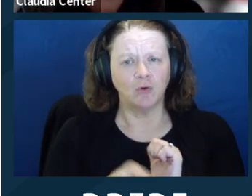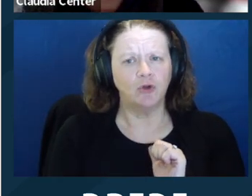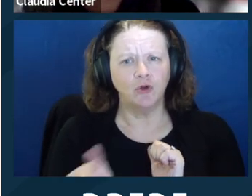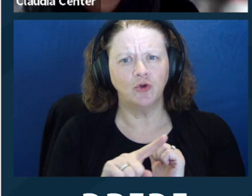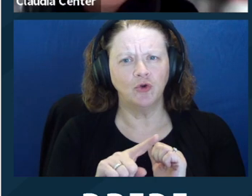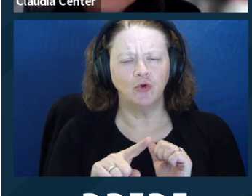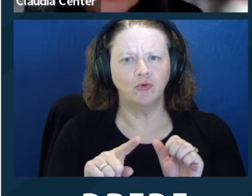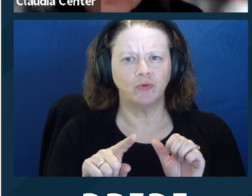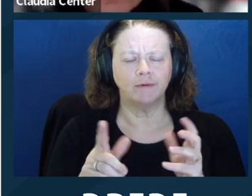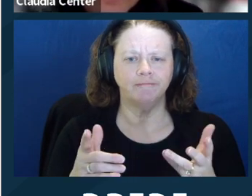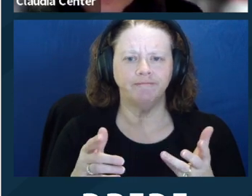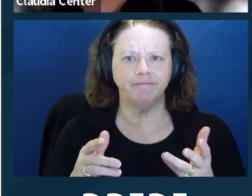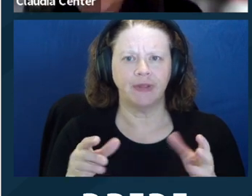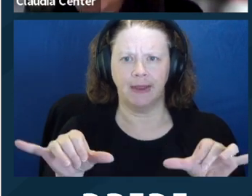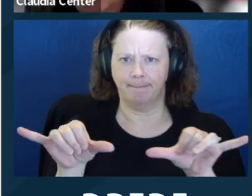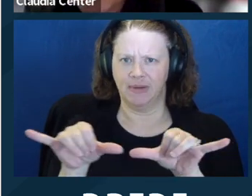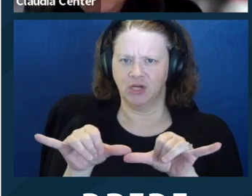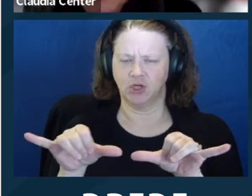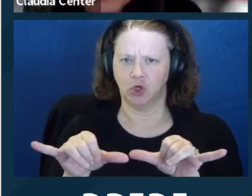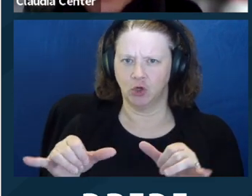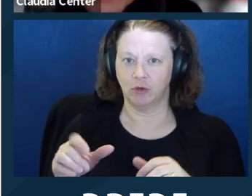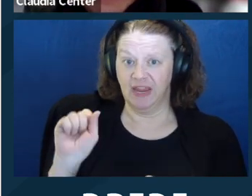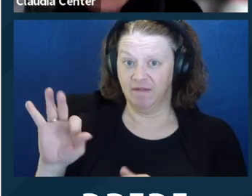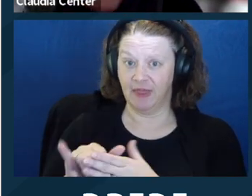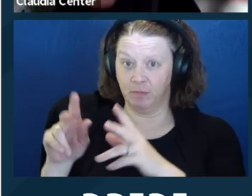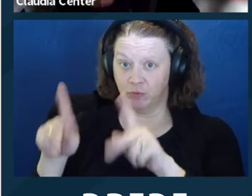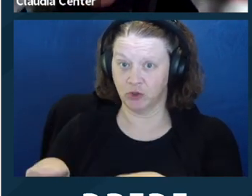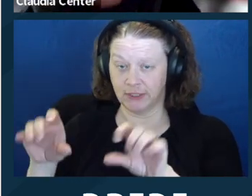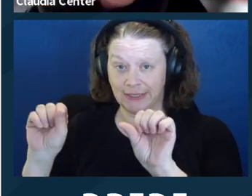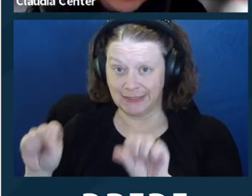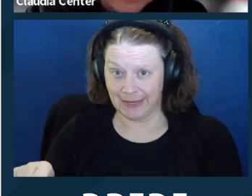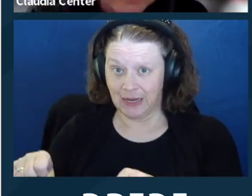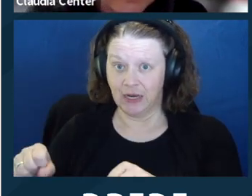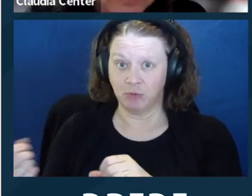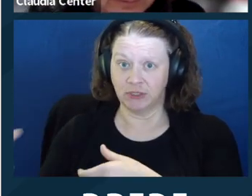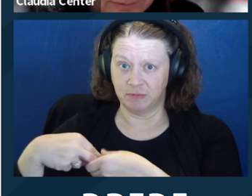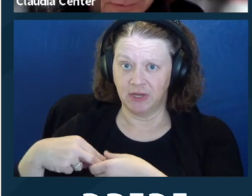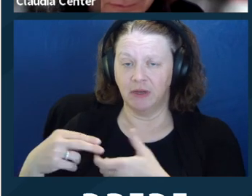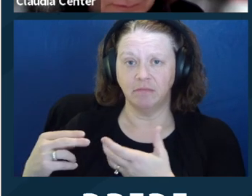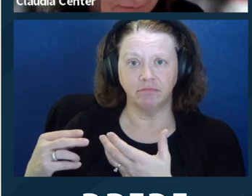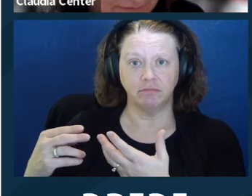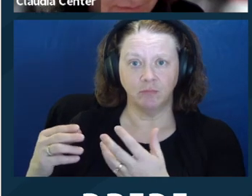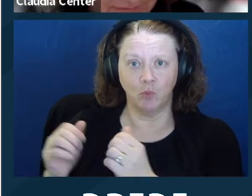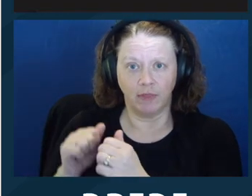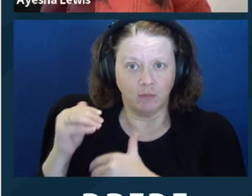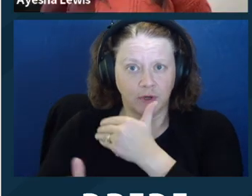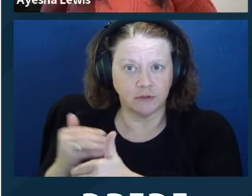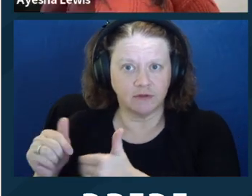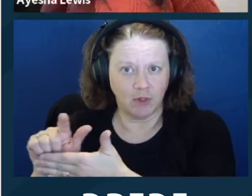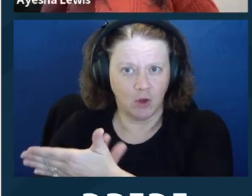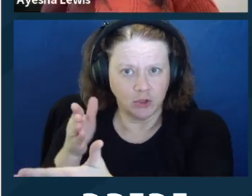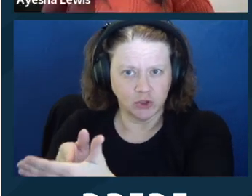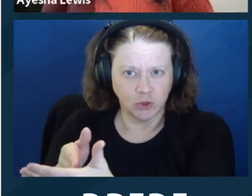Okay. Now I'm going to turn it over to Ayesha. >> AYESHA LEWIS: Hello, everyone. Next we're